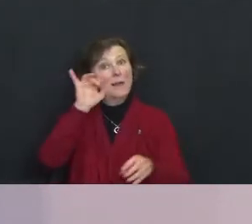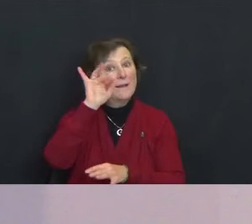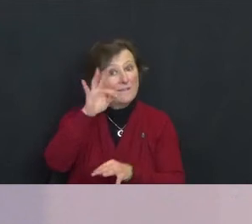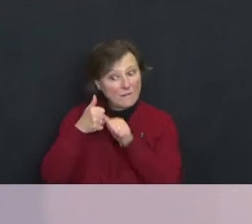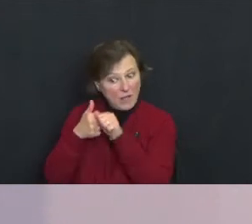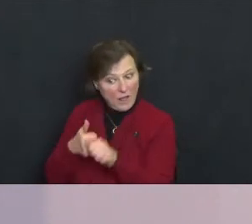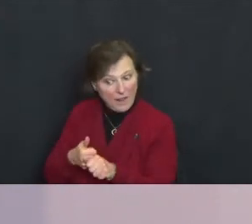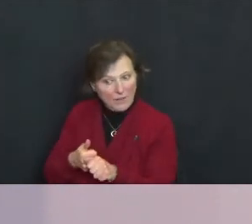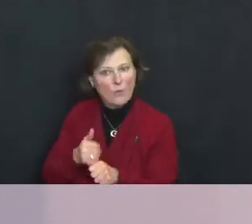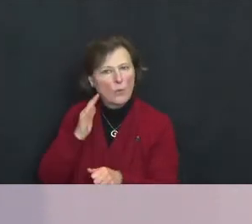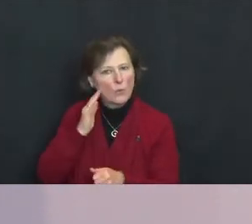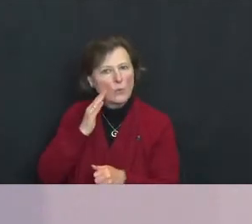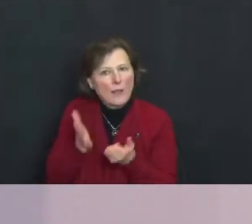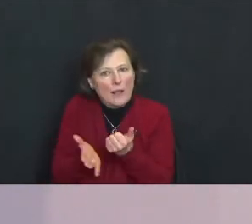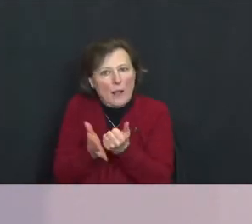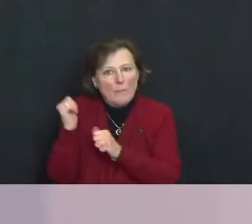would serve us all.